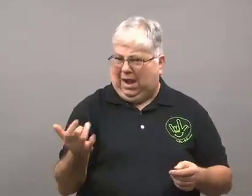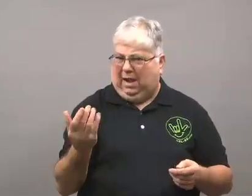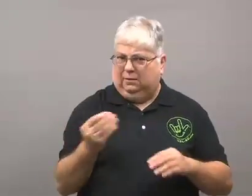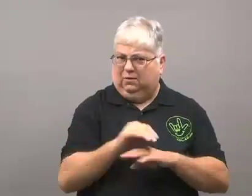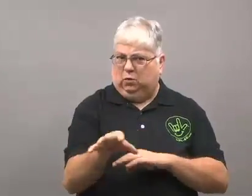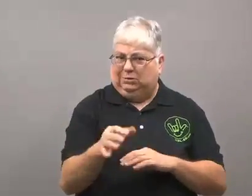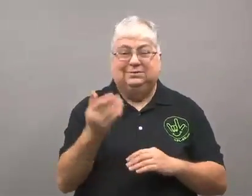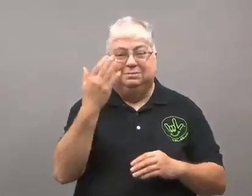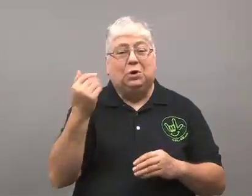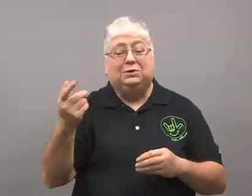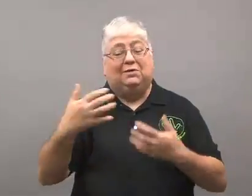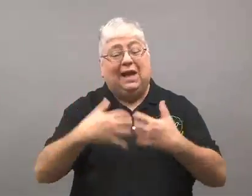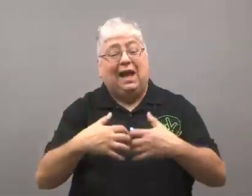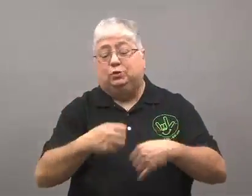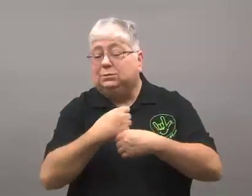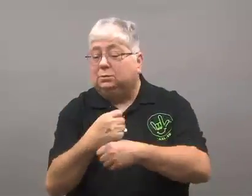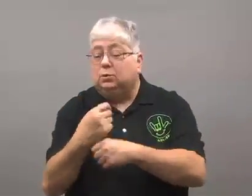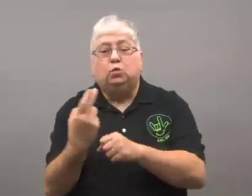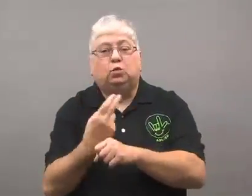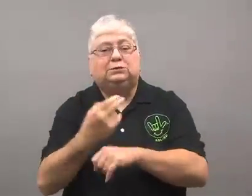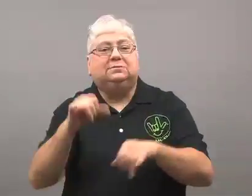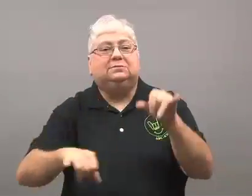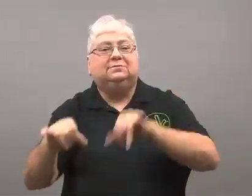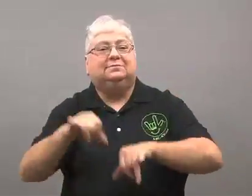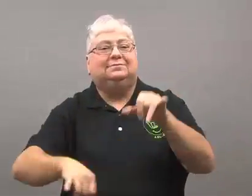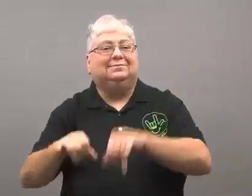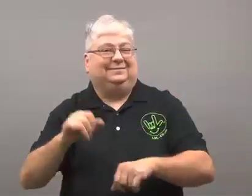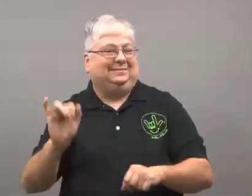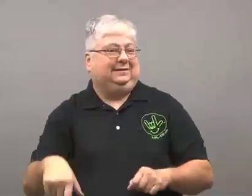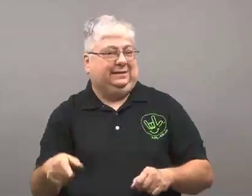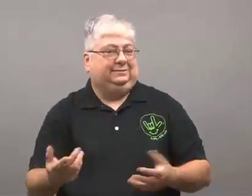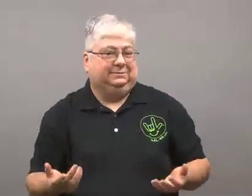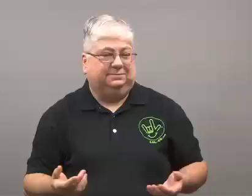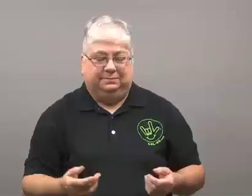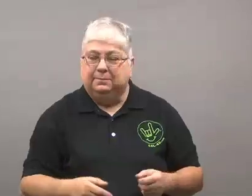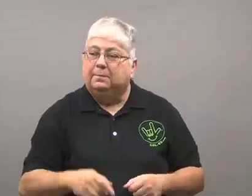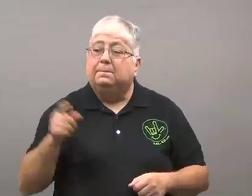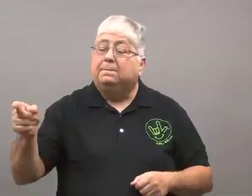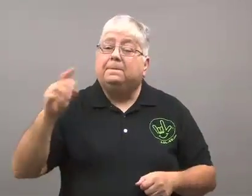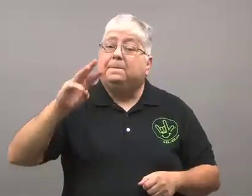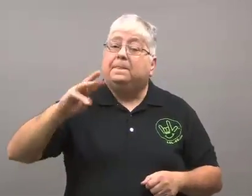They cause cancer due to the chemicals used by the factories.